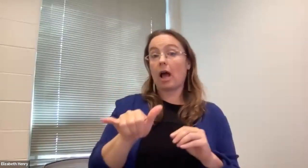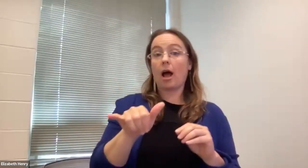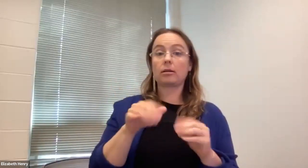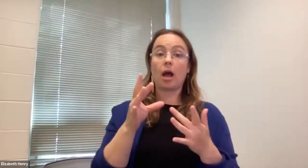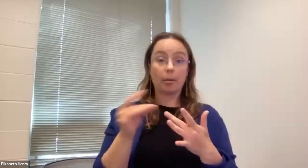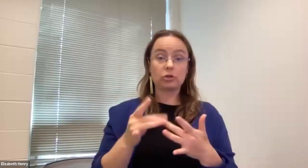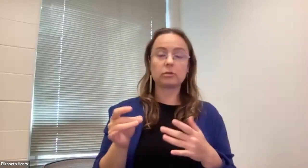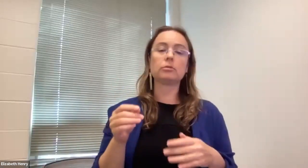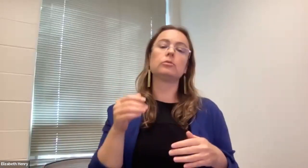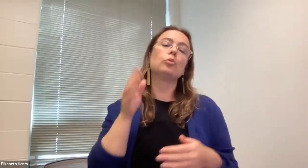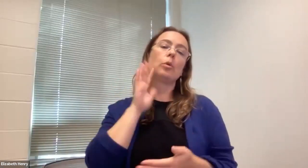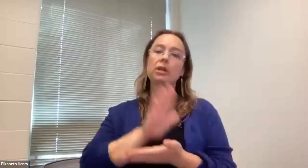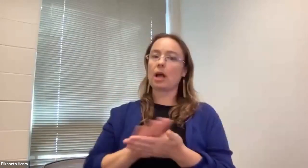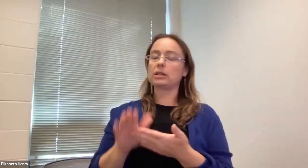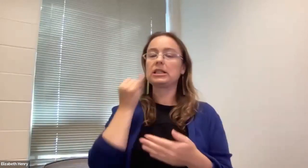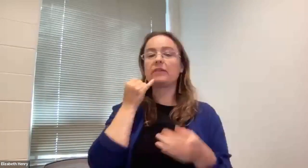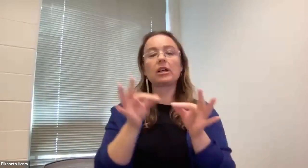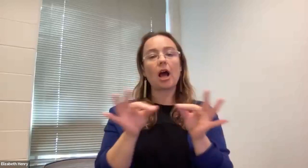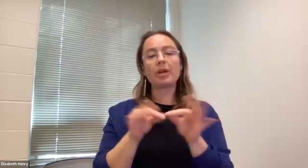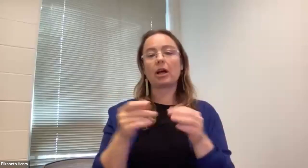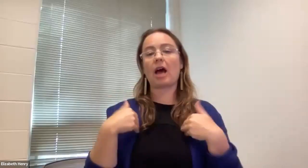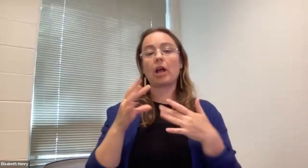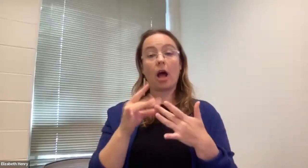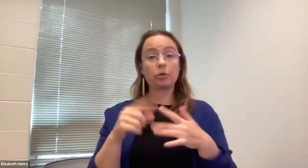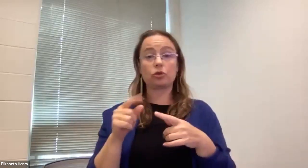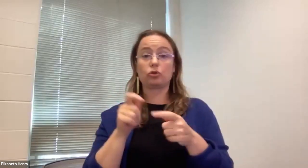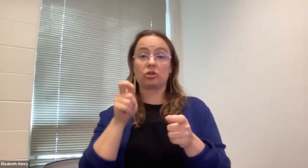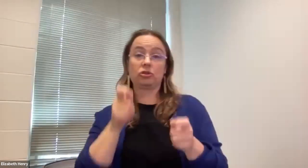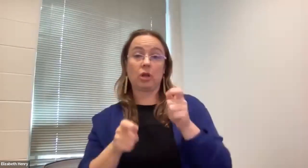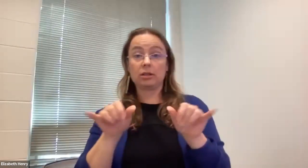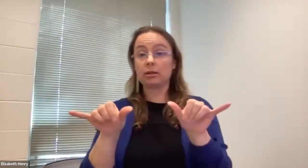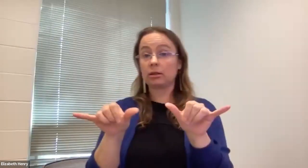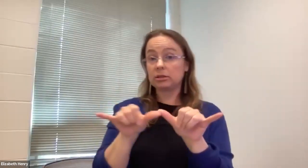Gustavo Navarrete (he/him/él): and in addition to that option, it will be nice to have uh